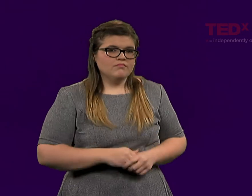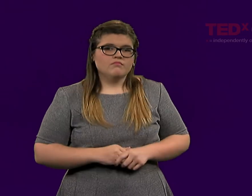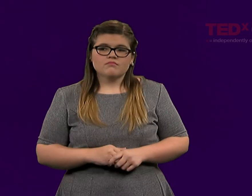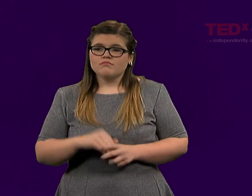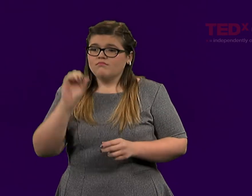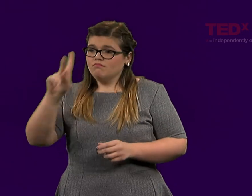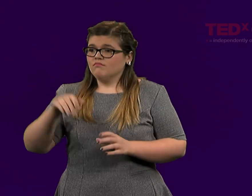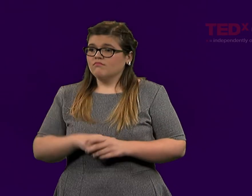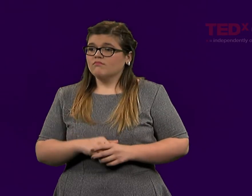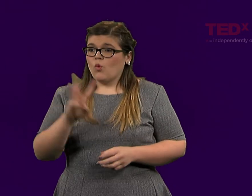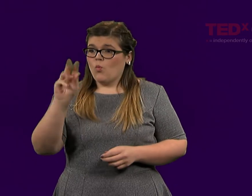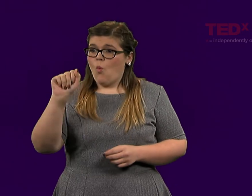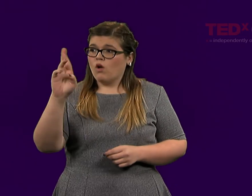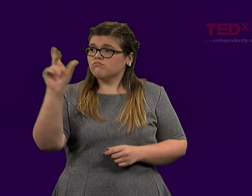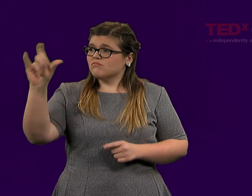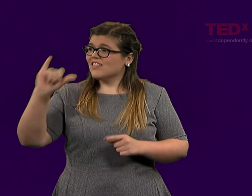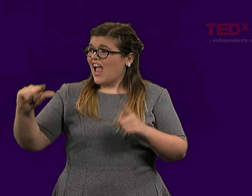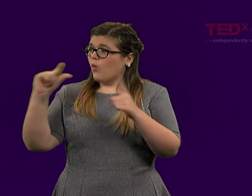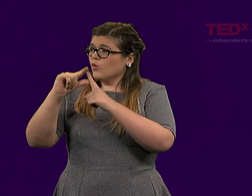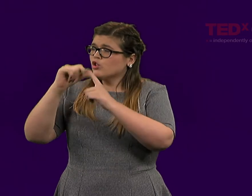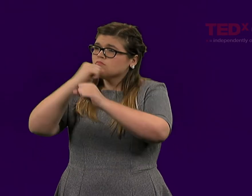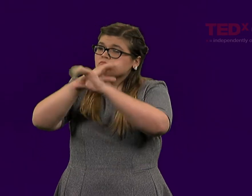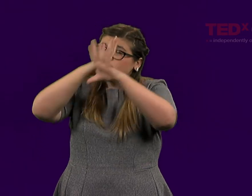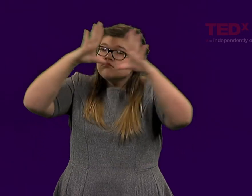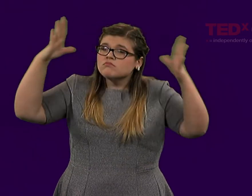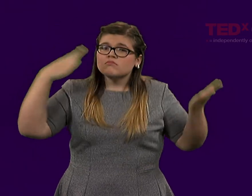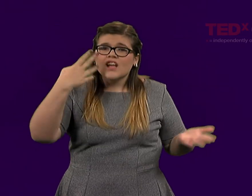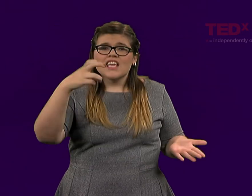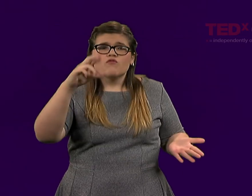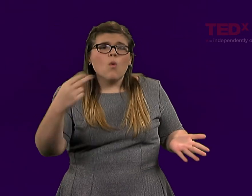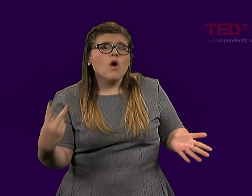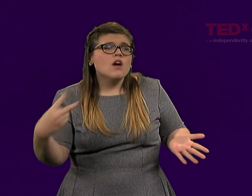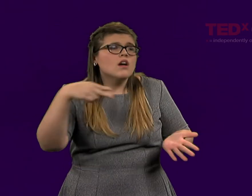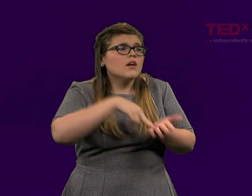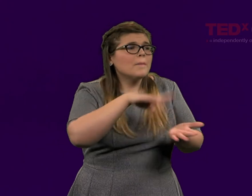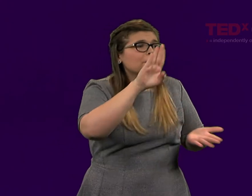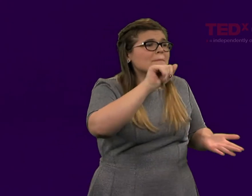throughout my presentation. War is a word that invokes heroes,